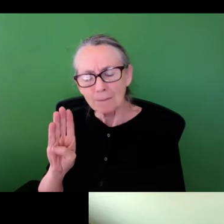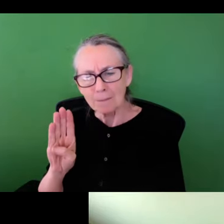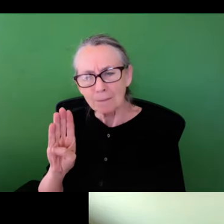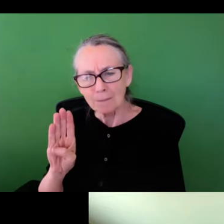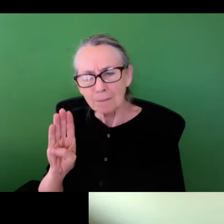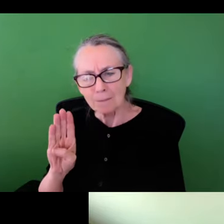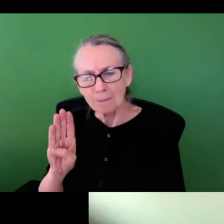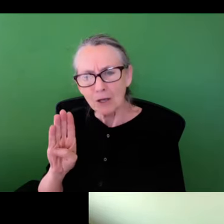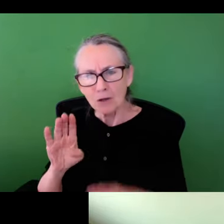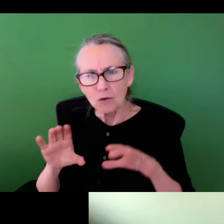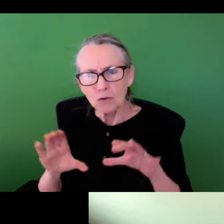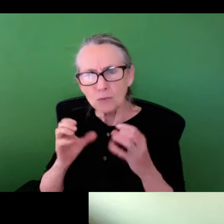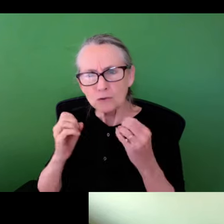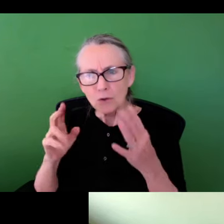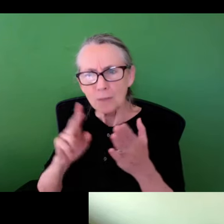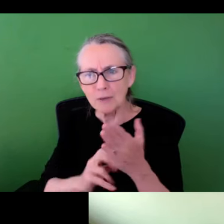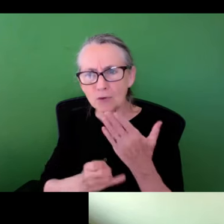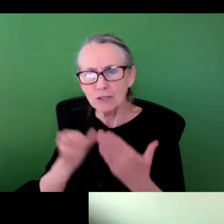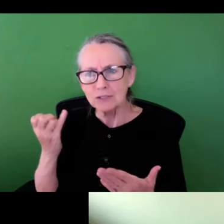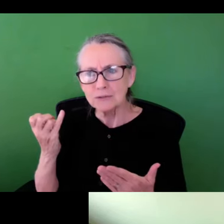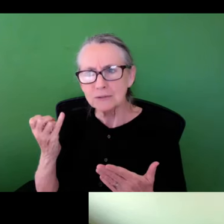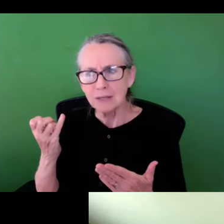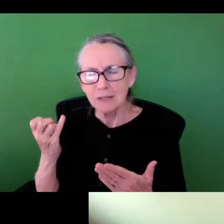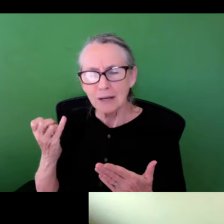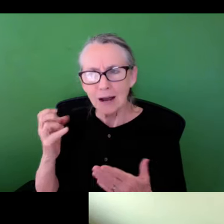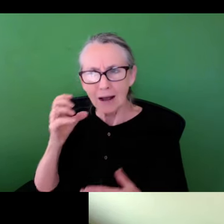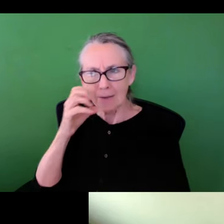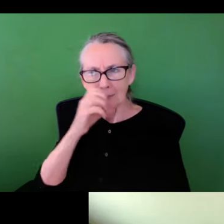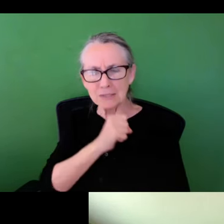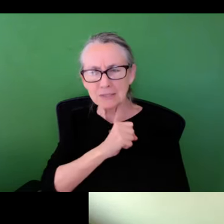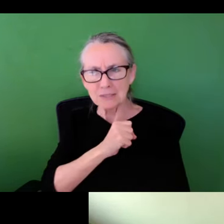Could you tell us